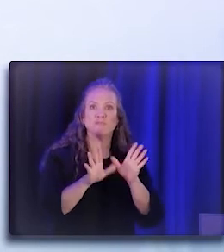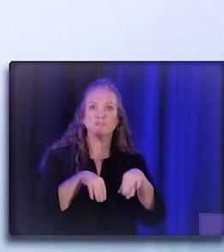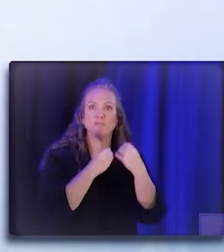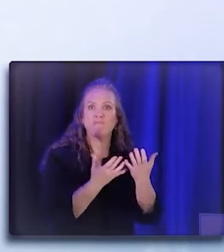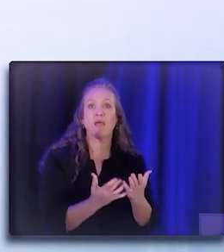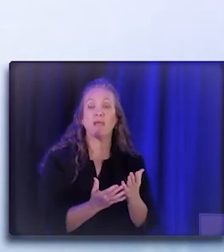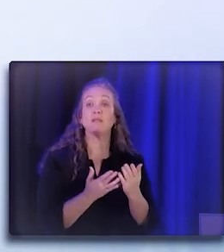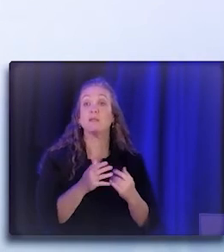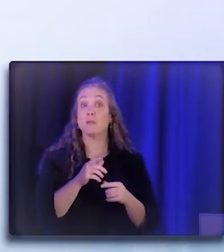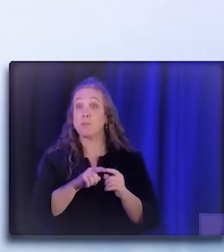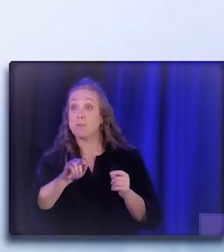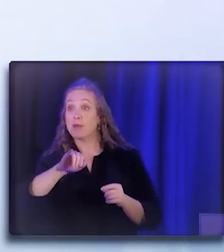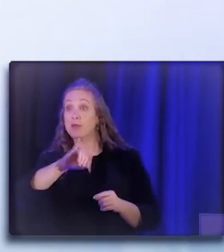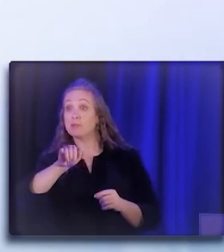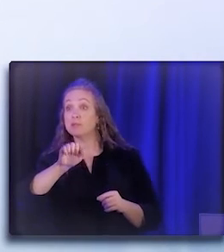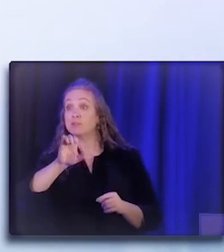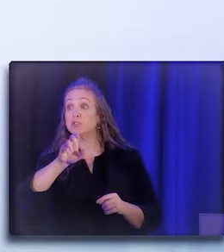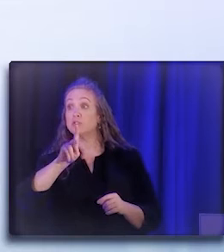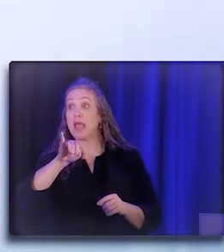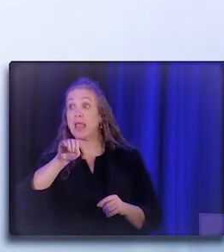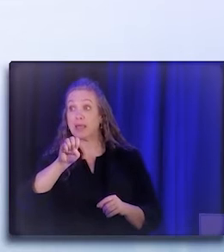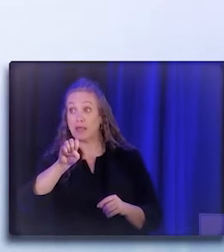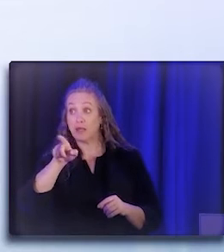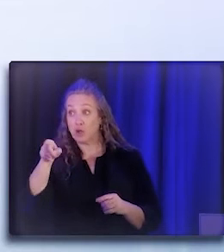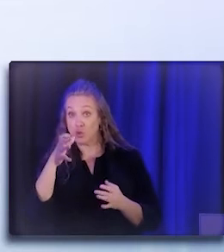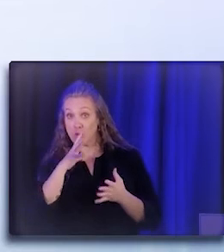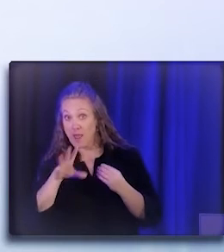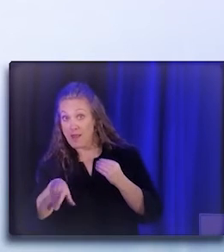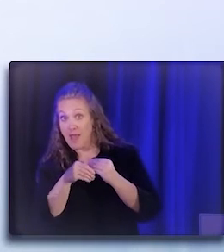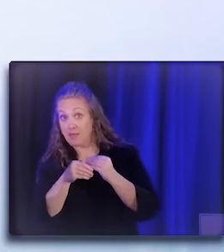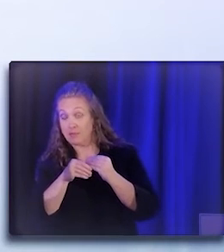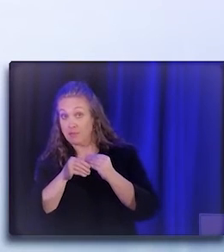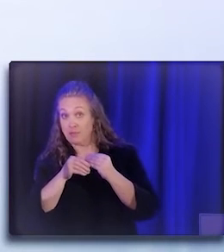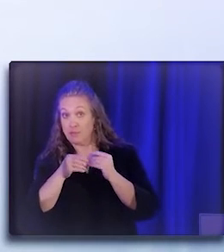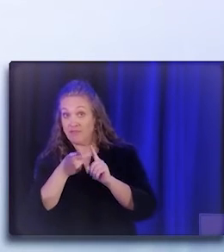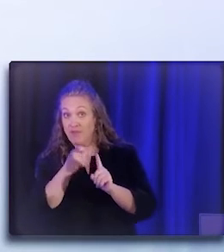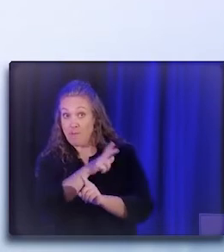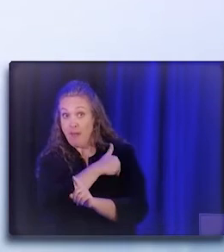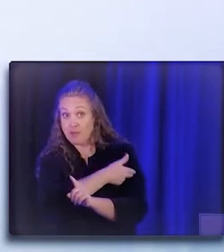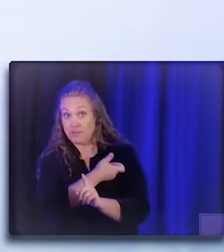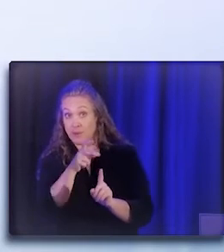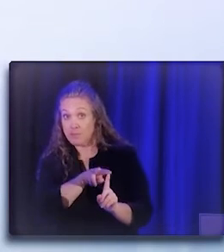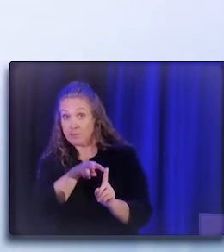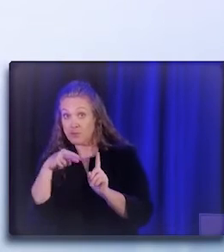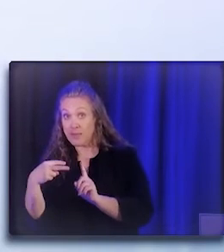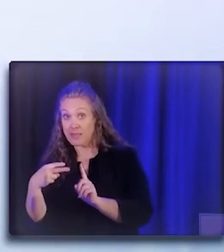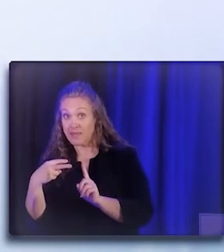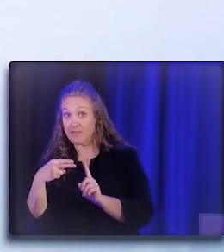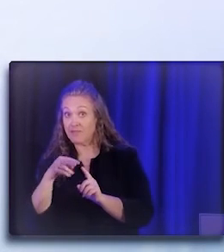is there anything you want to add on the hospital perspective based on the survey that might speak to the question?